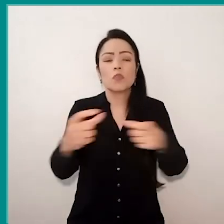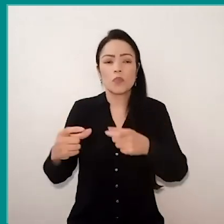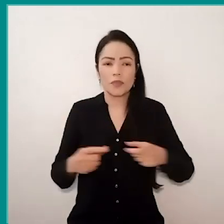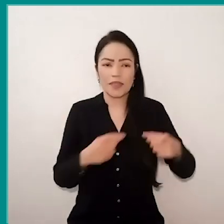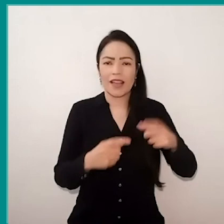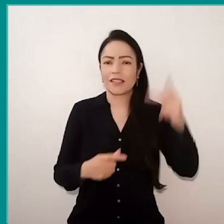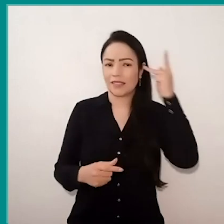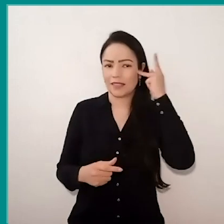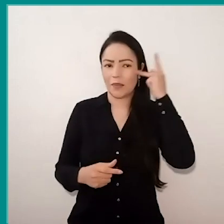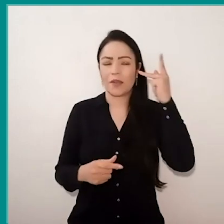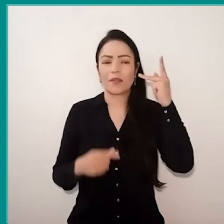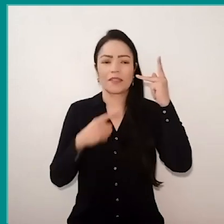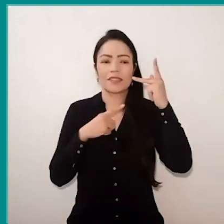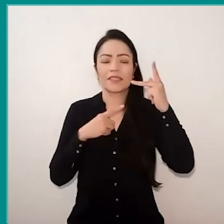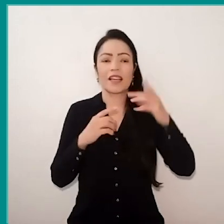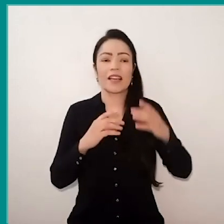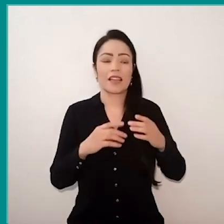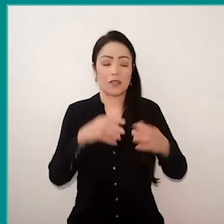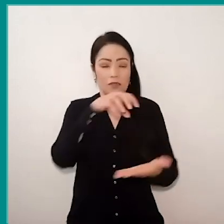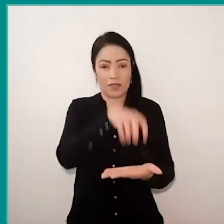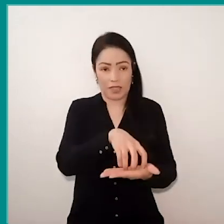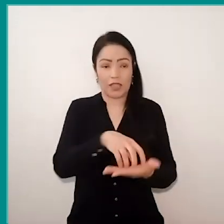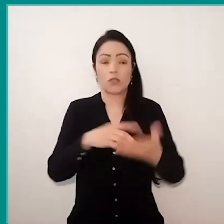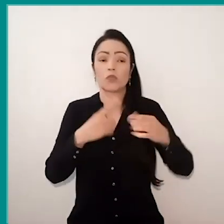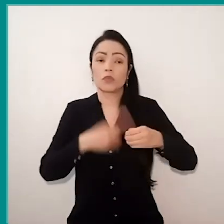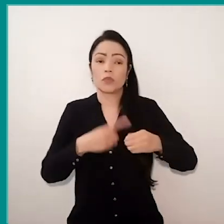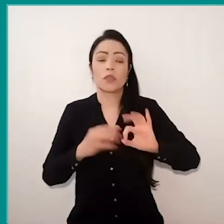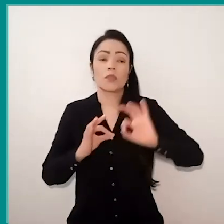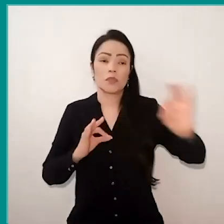acting in the capital, in inland and coastal cities.